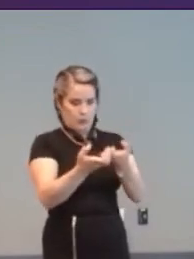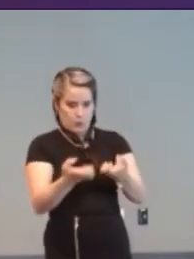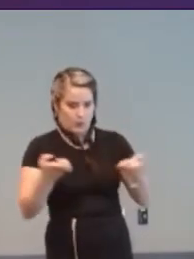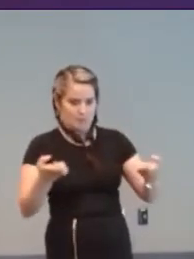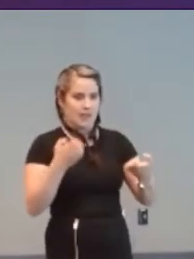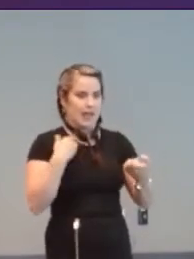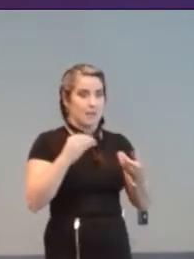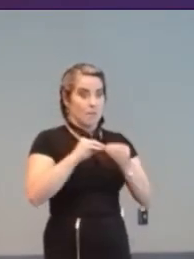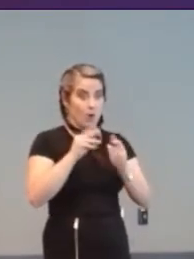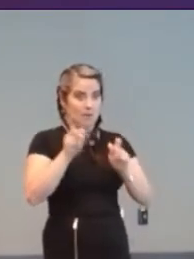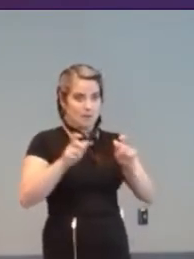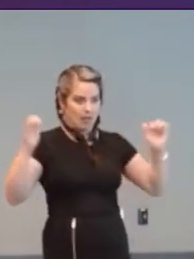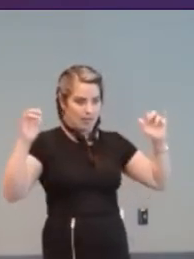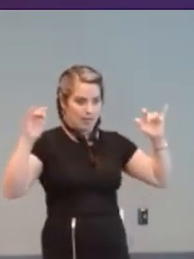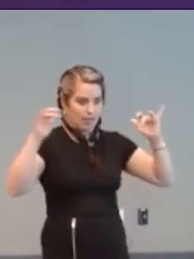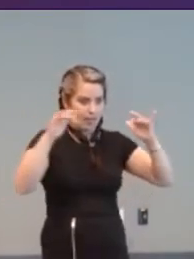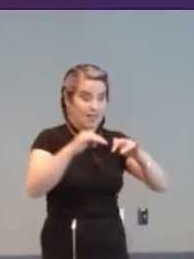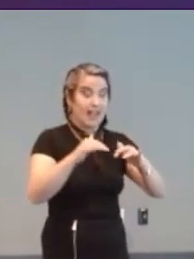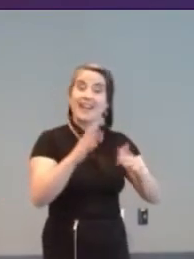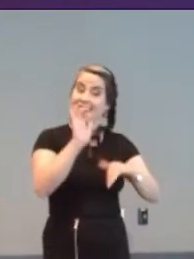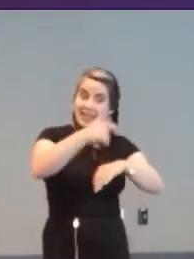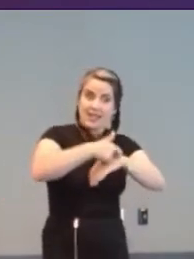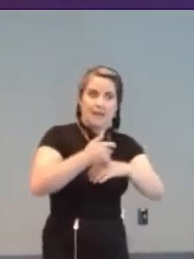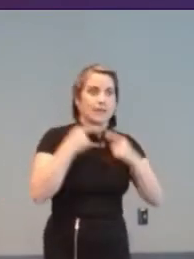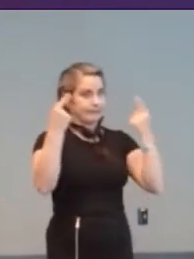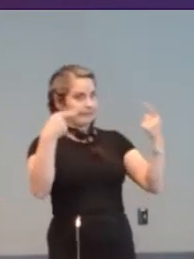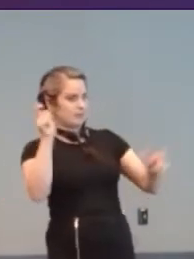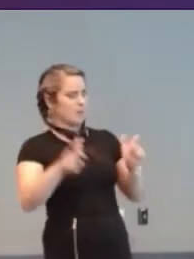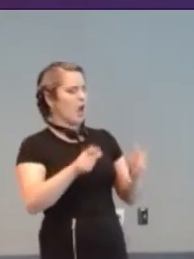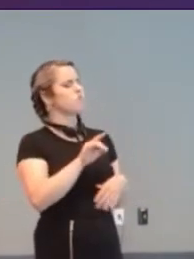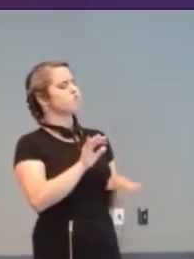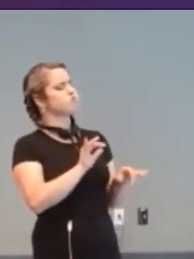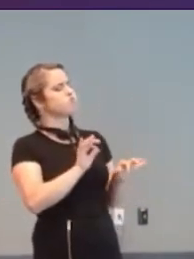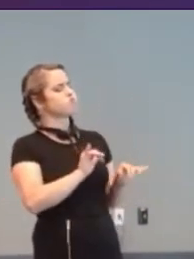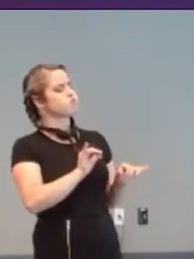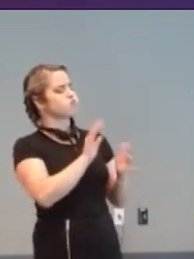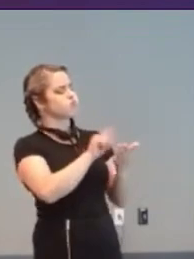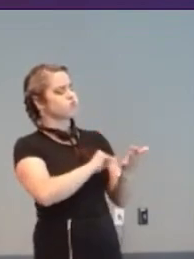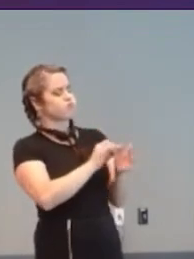The game had high-profile critics at the start. Future prime minister Harold Wilson called it